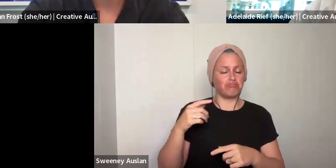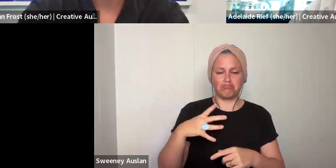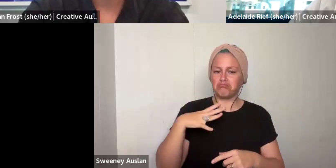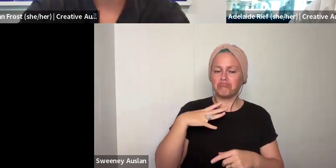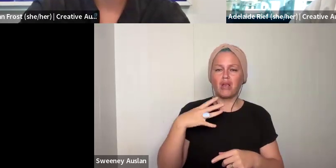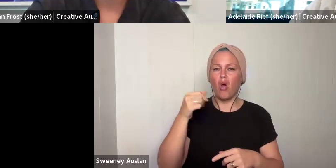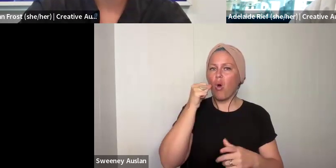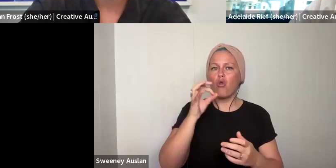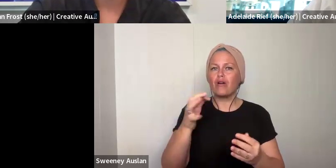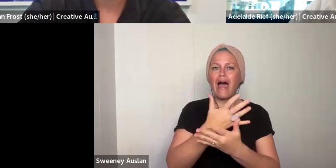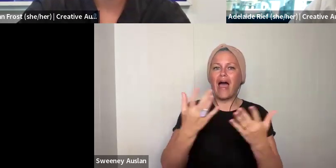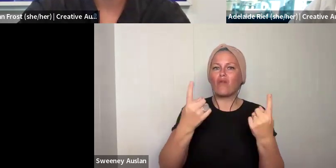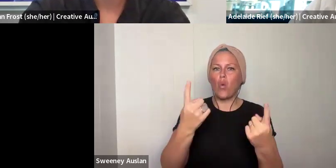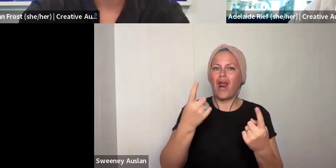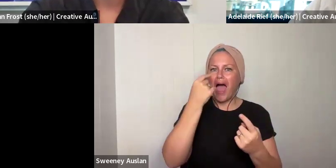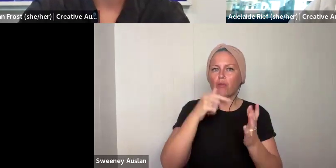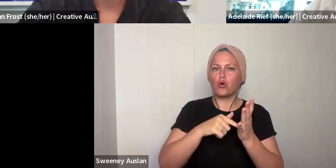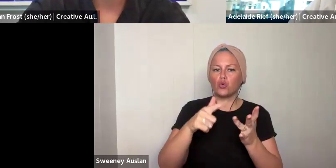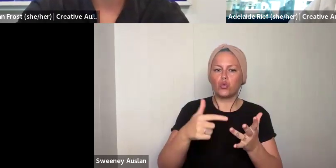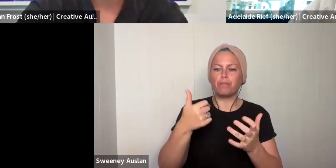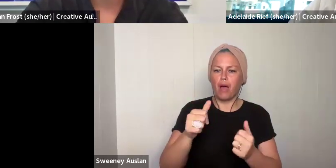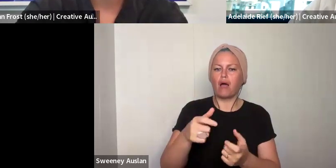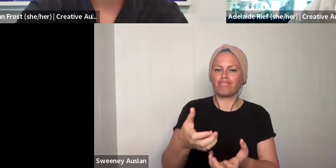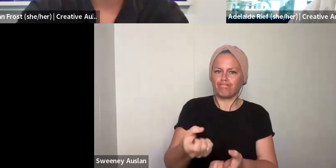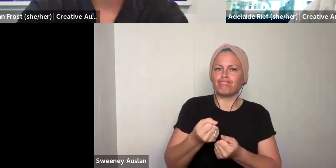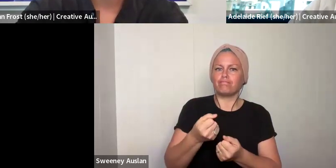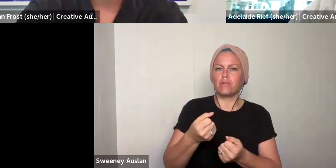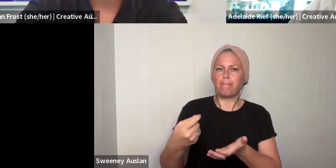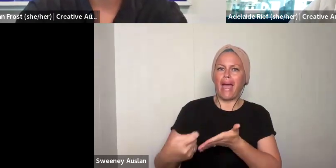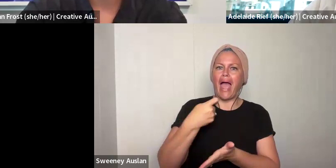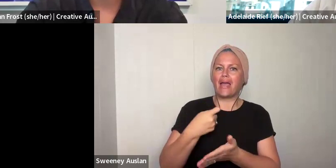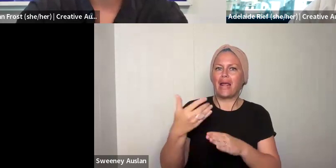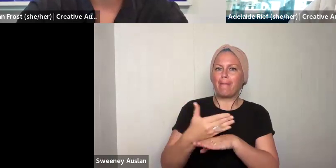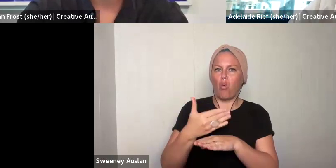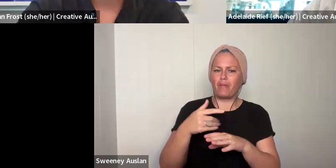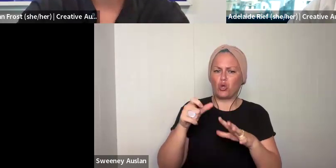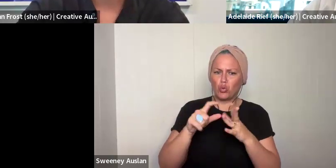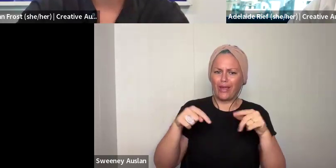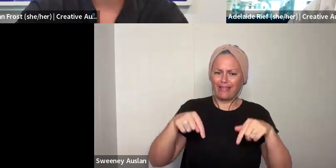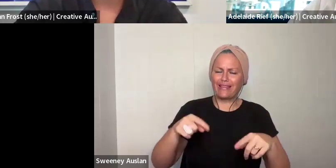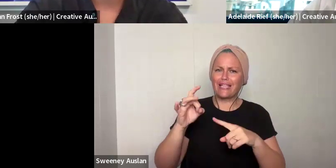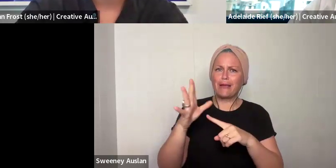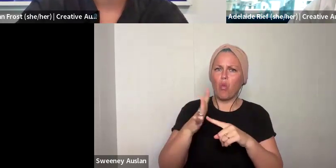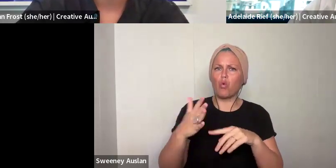program if you have that five years of experience as a volunteer. We know that not everybody has been able to secure paid